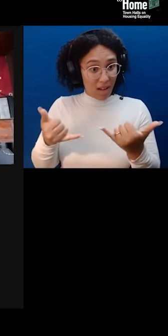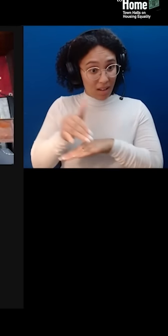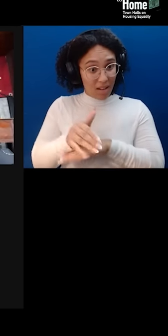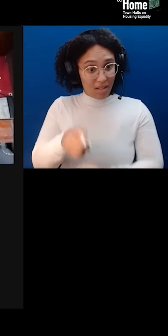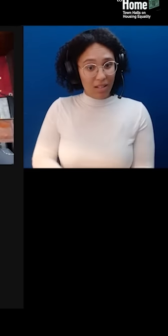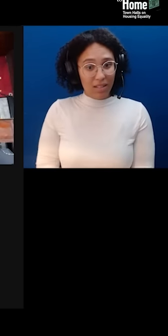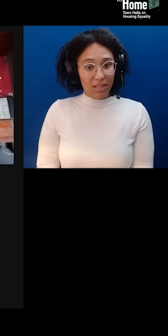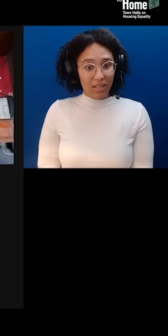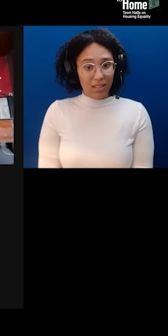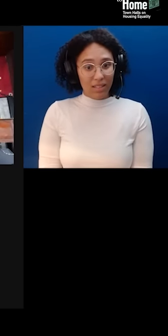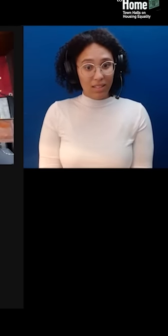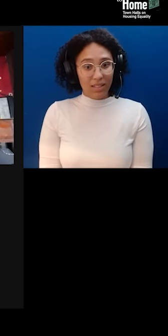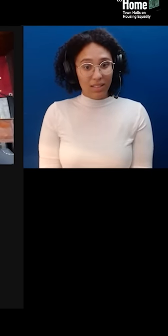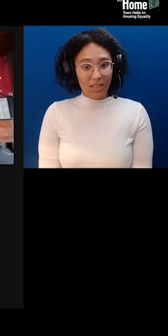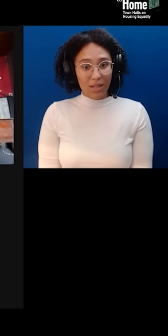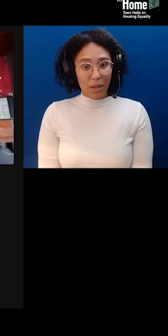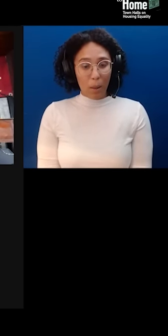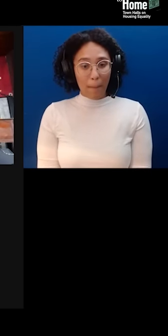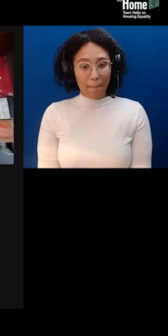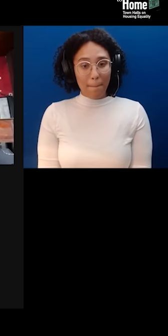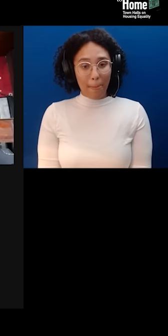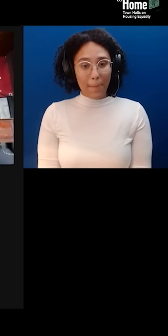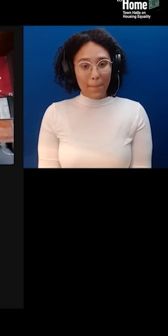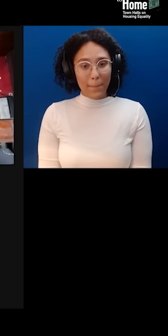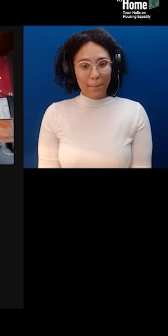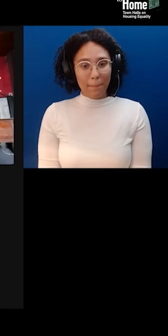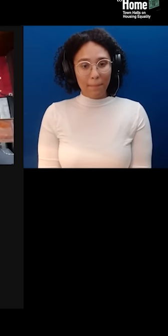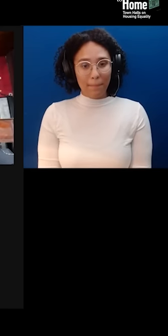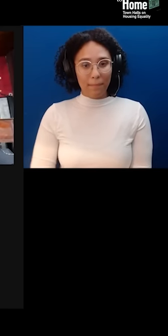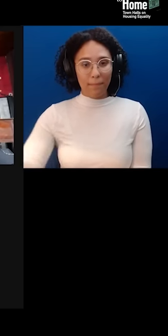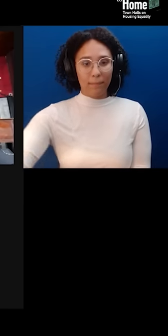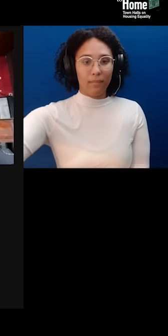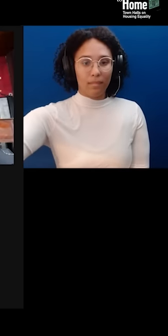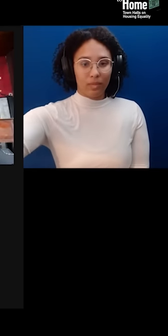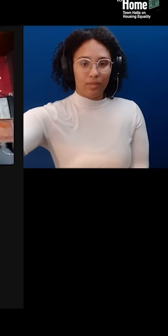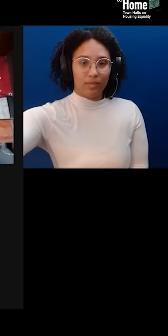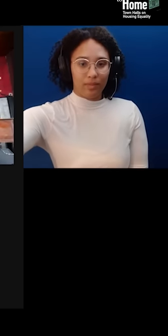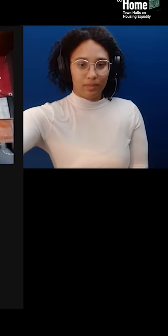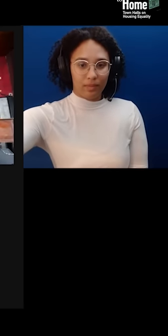This place has been here 40 years, so I'm really excited to enjoy the acoustics